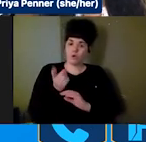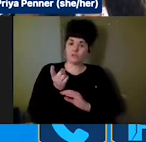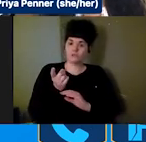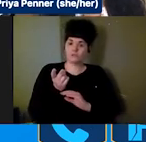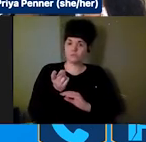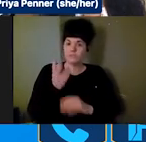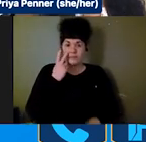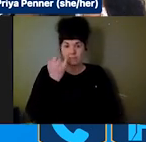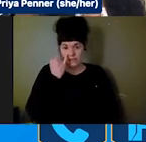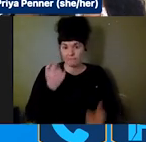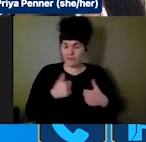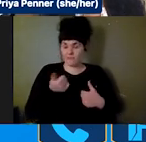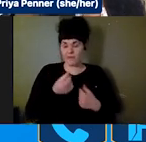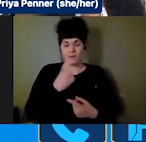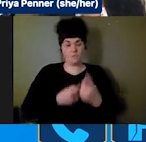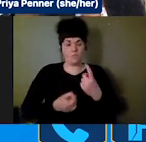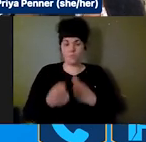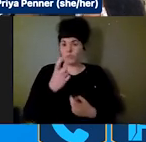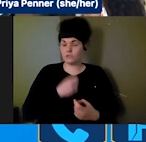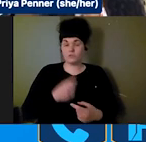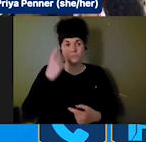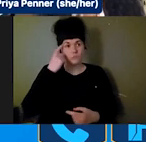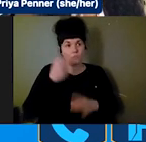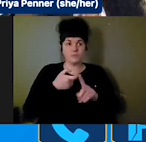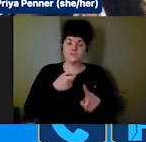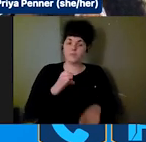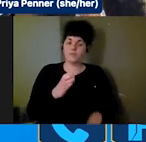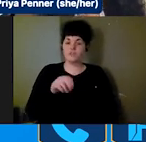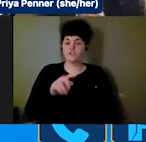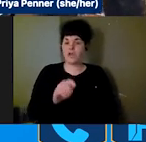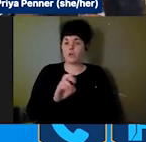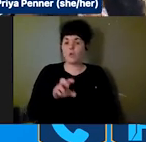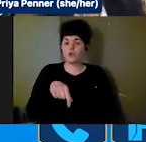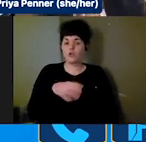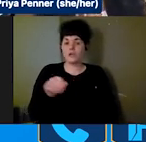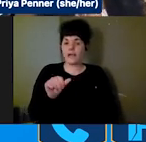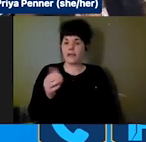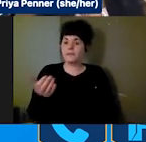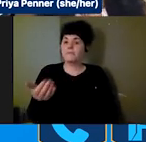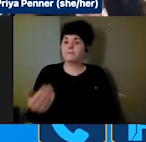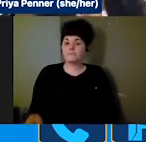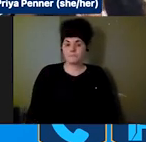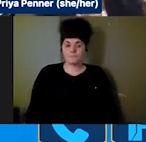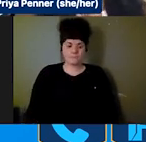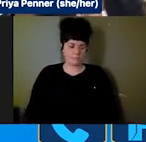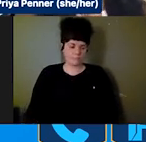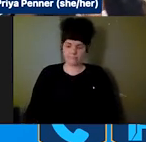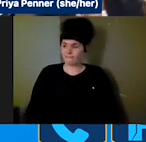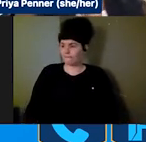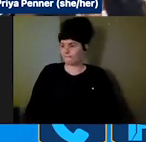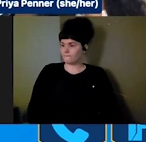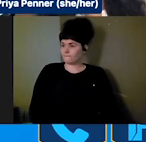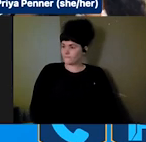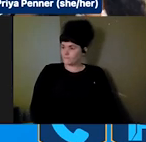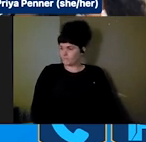Q&A. Priya, I will let you let